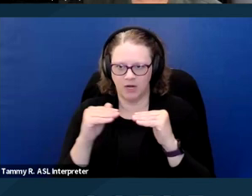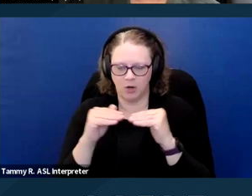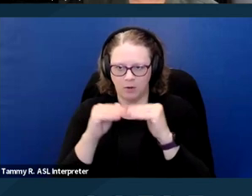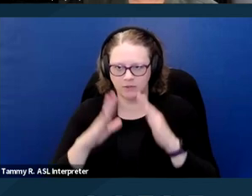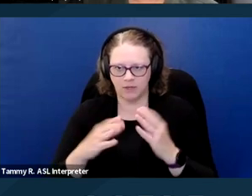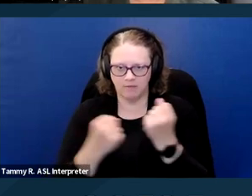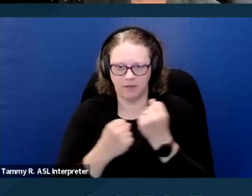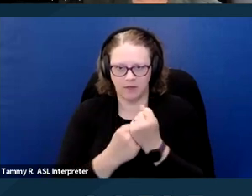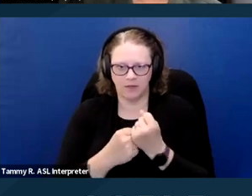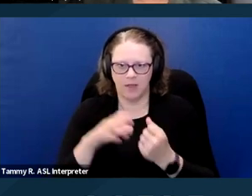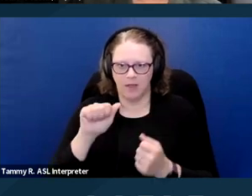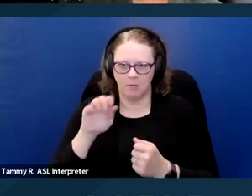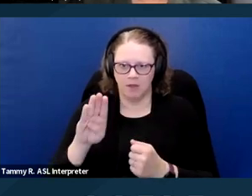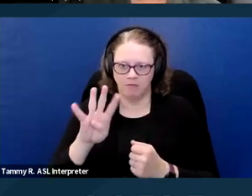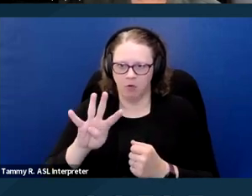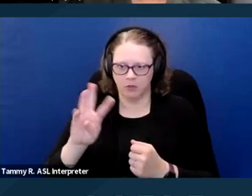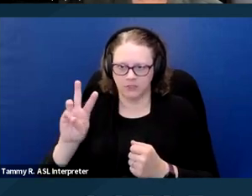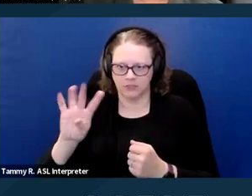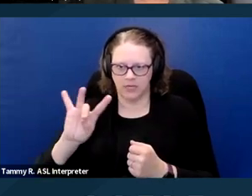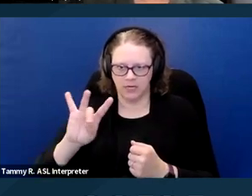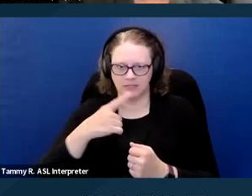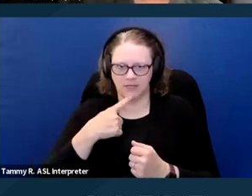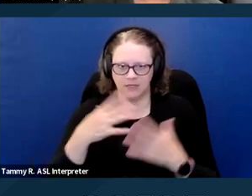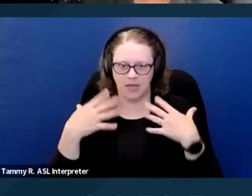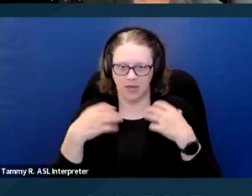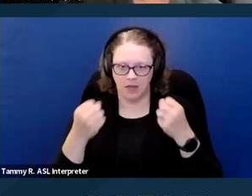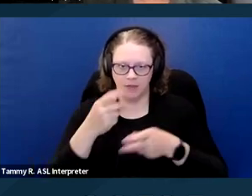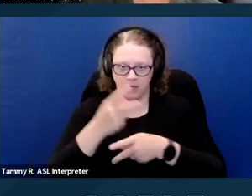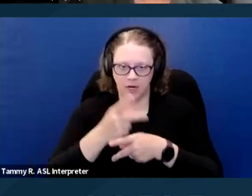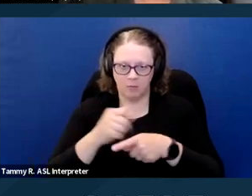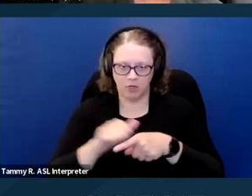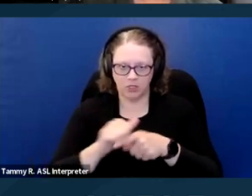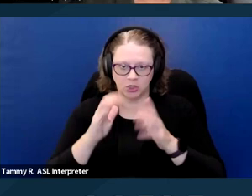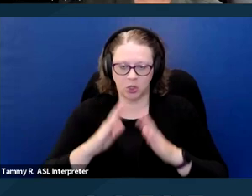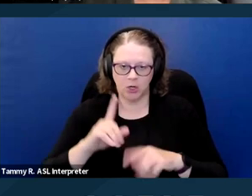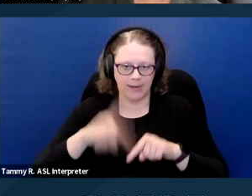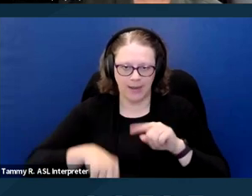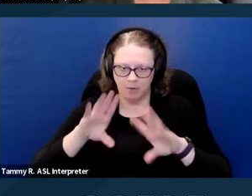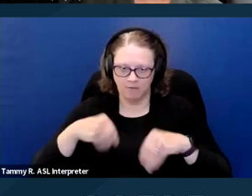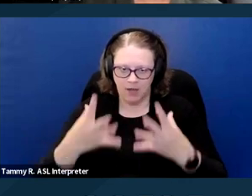AB 468 says that a healthcare practitioner may not provide documentation relating